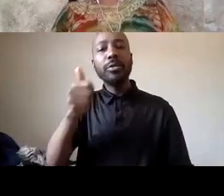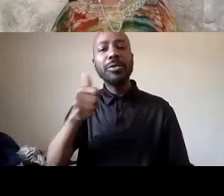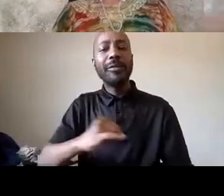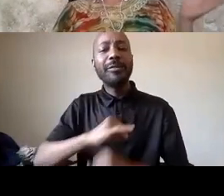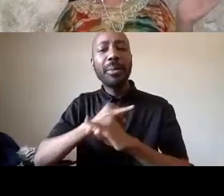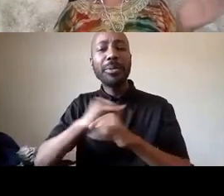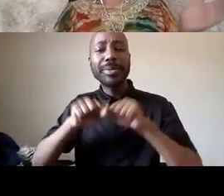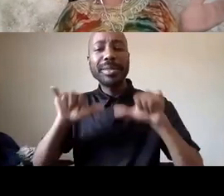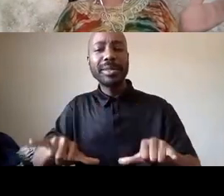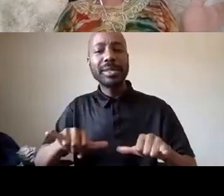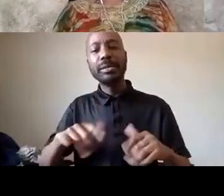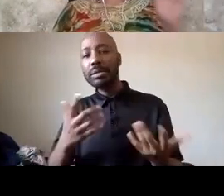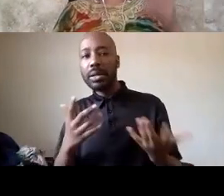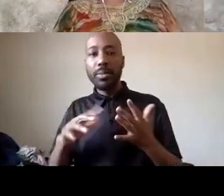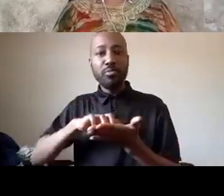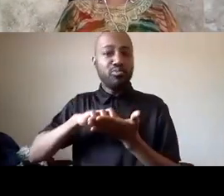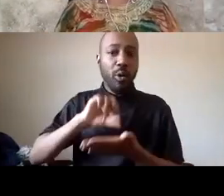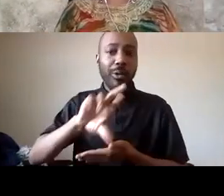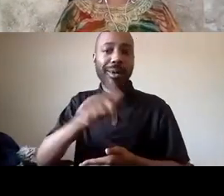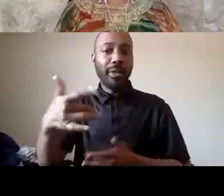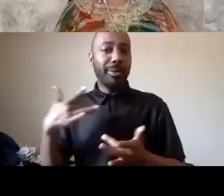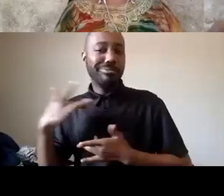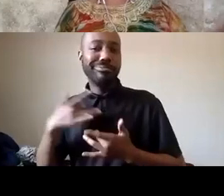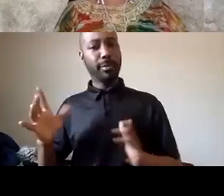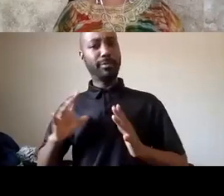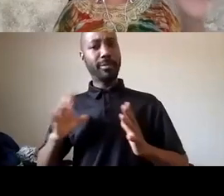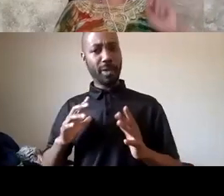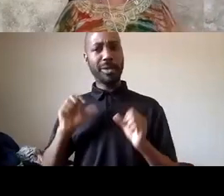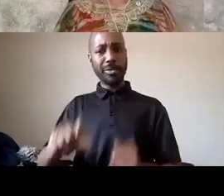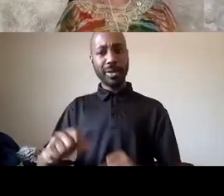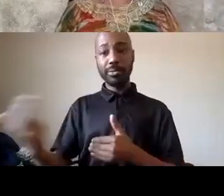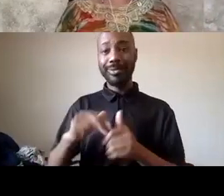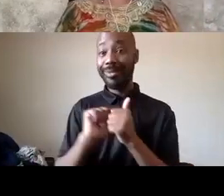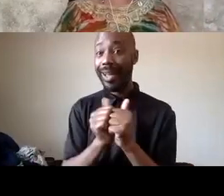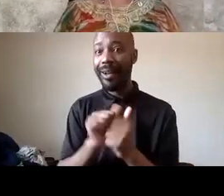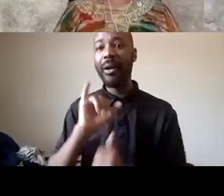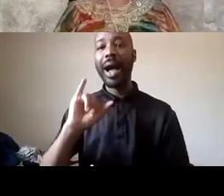other concerns then join us on ig live we also need your body though at more